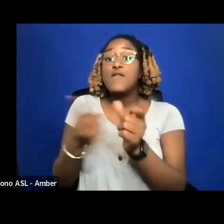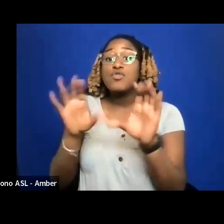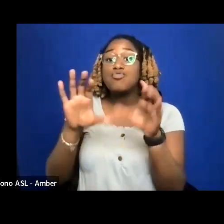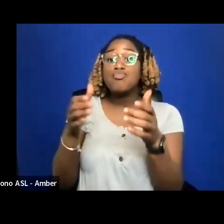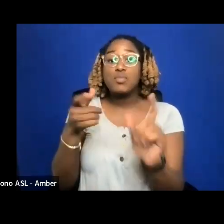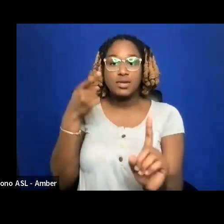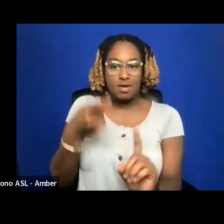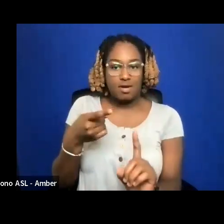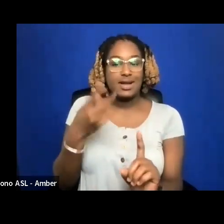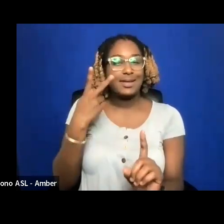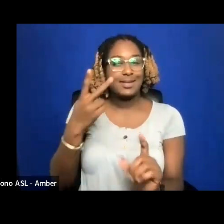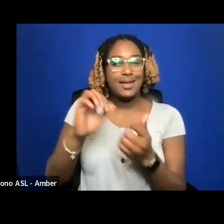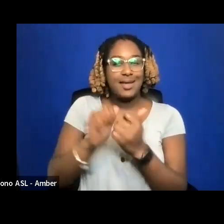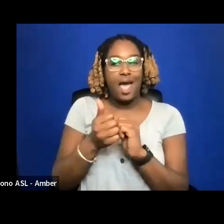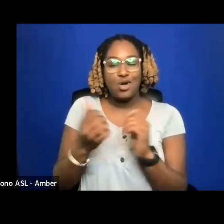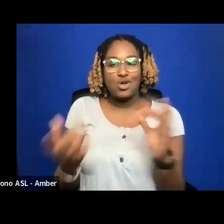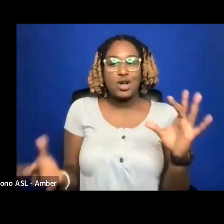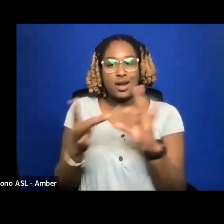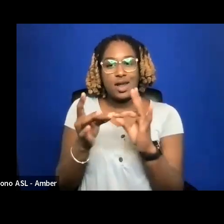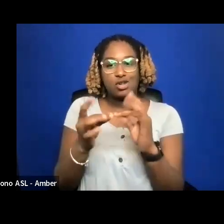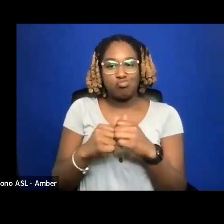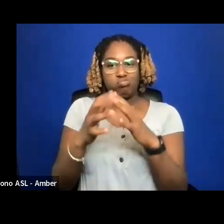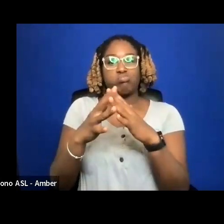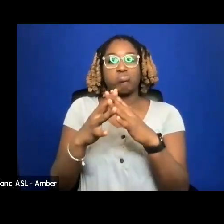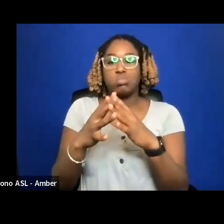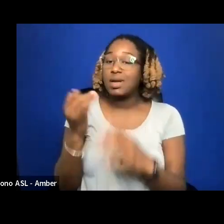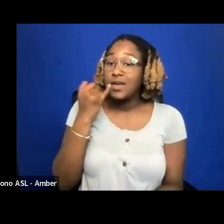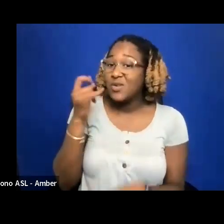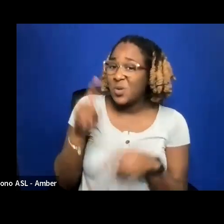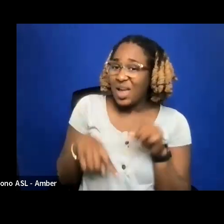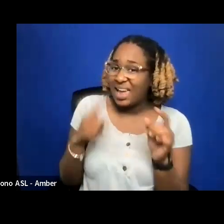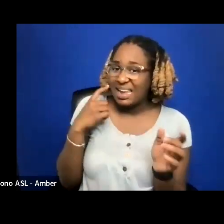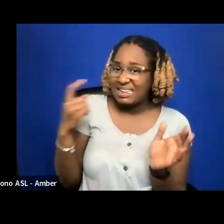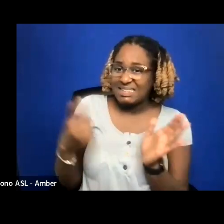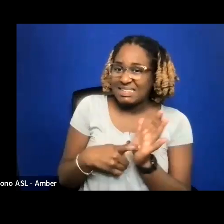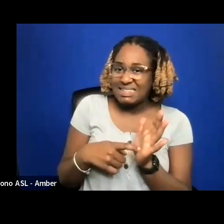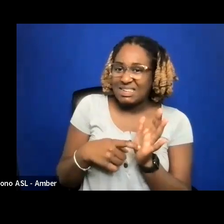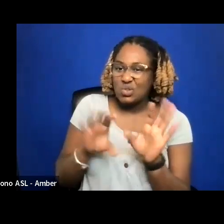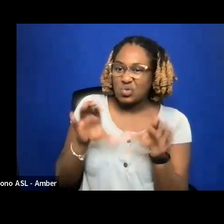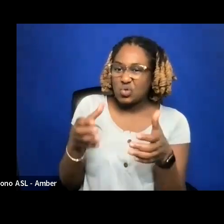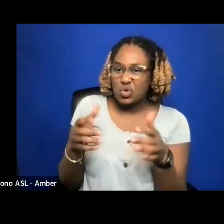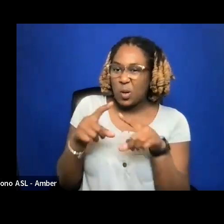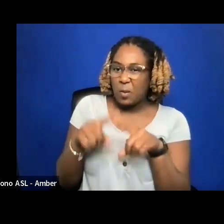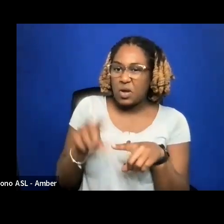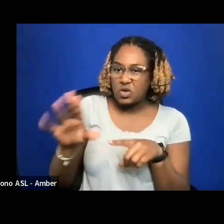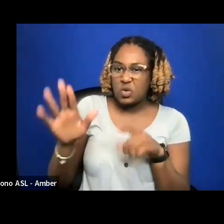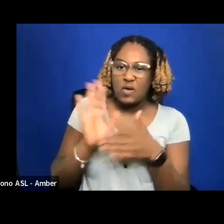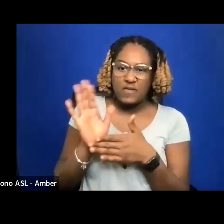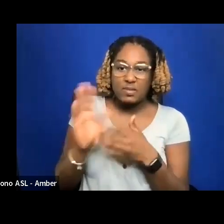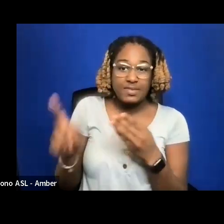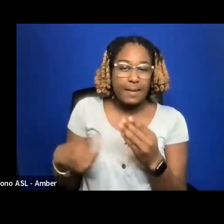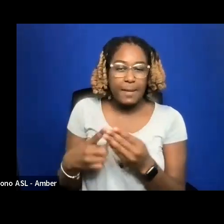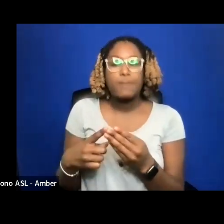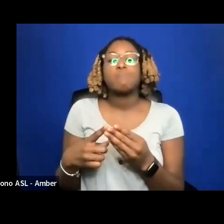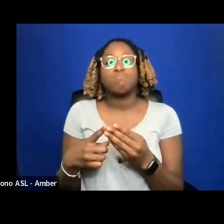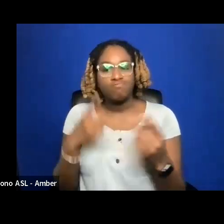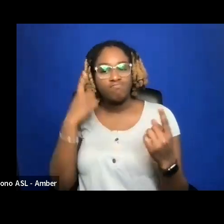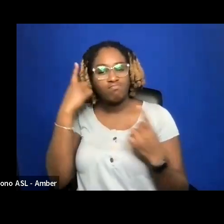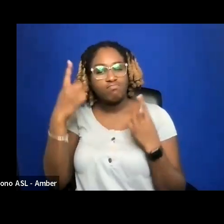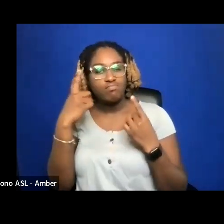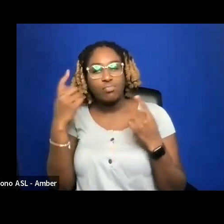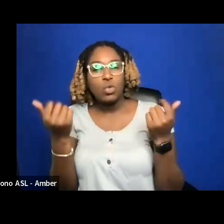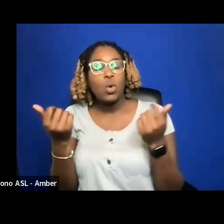IF YOU CAN'T IDENTIFY A GROUP BASED ON WHAT YOUR FILM IS ABOUT, THINK ABOUT WHAT TYPE OF PEOPLE YOU